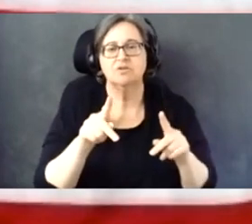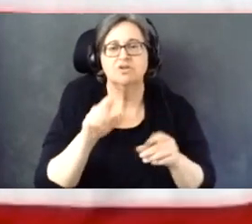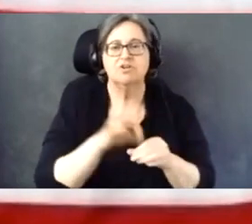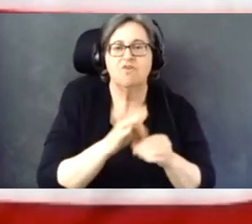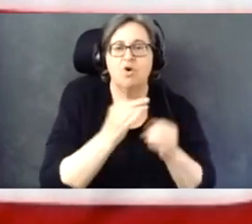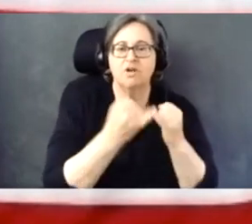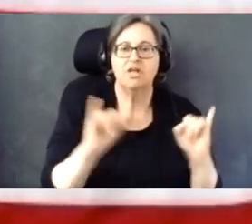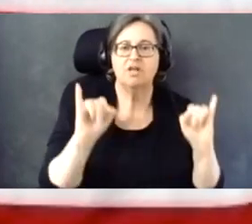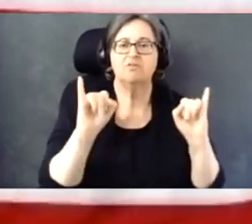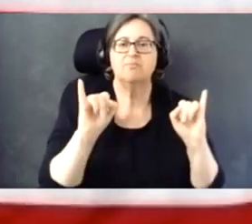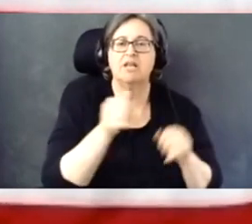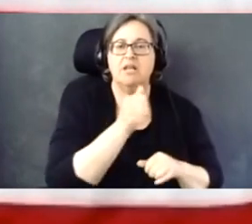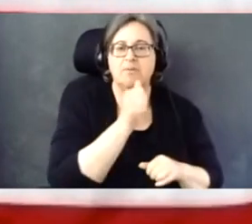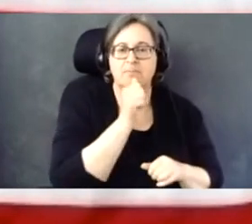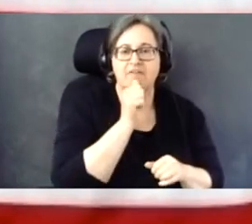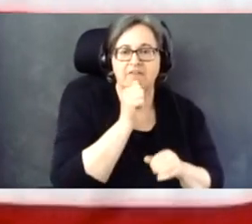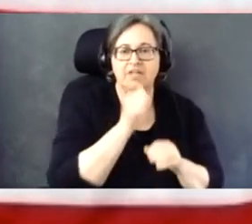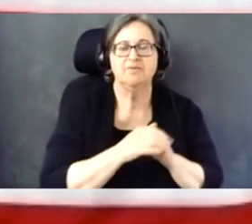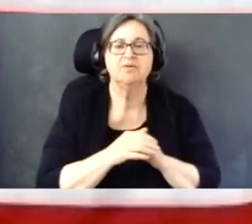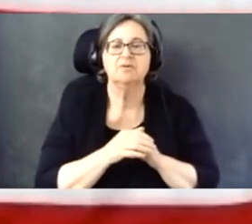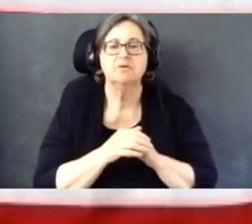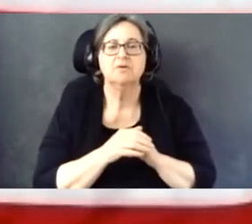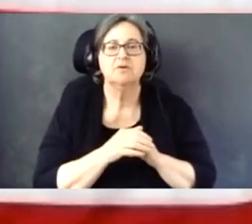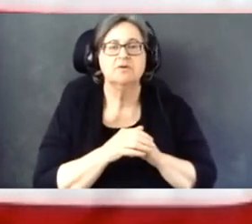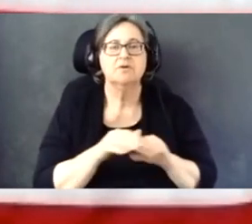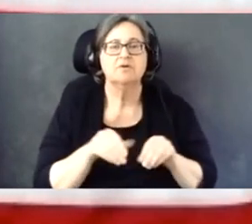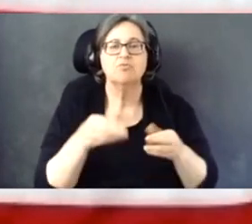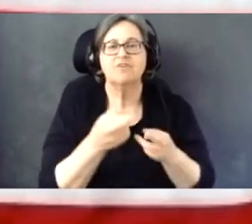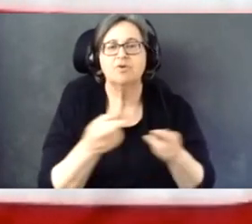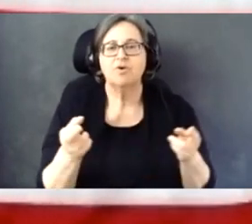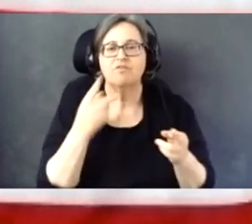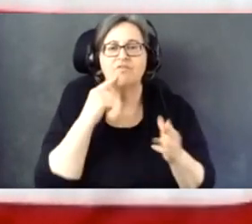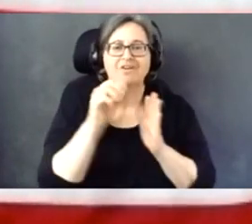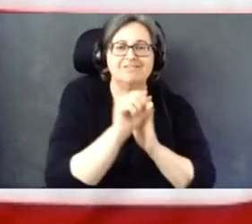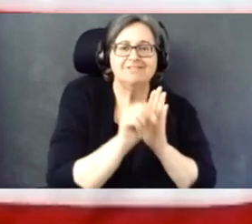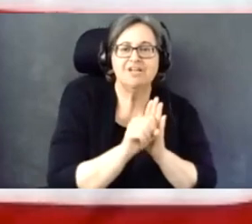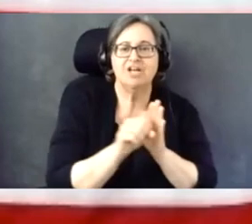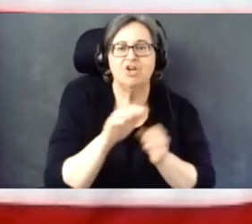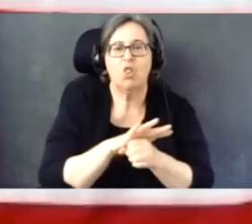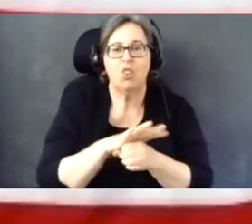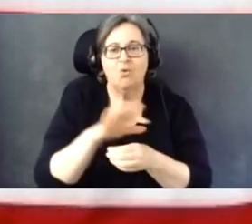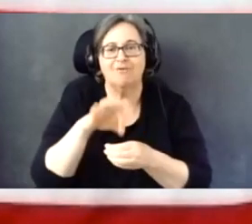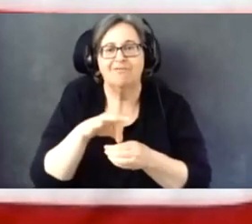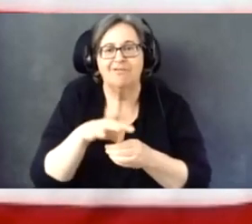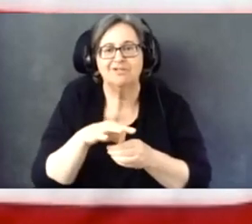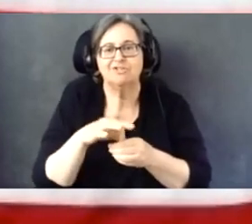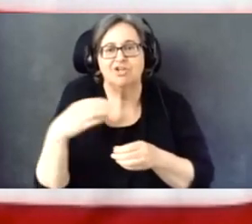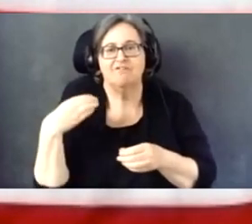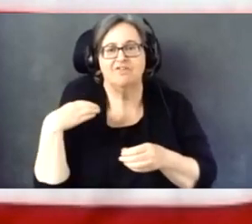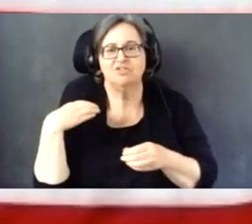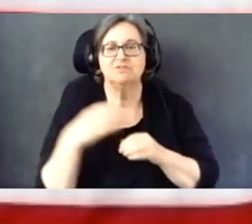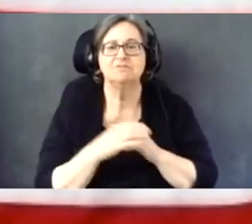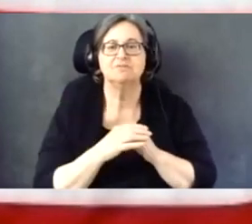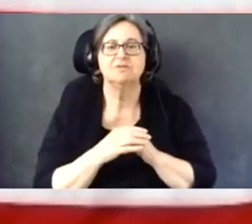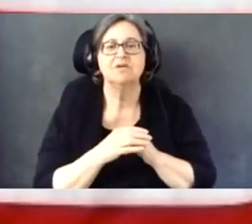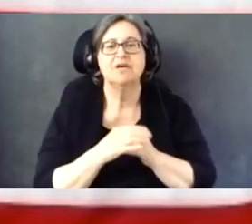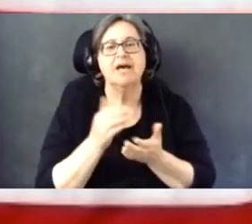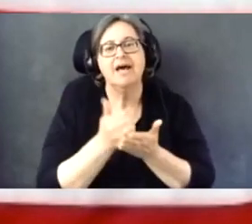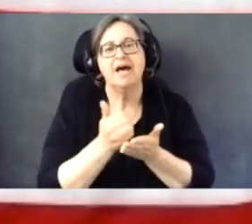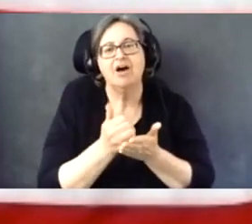and privately. Providing resources to state and local election officials, to help them serve voters with